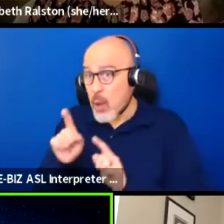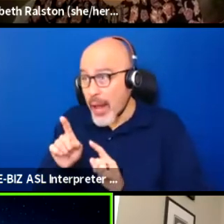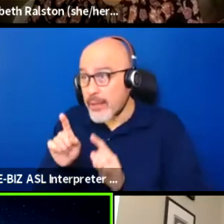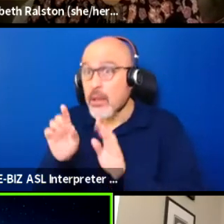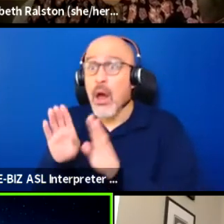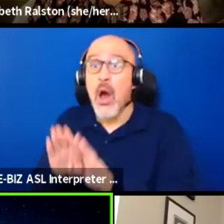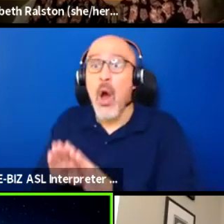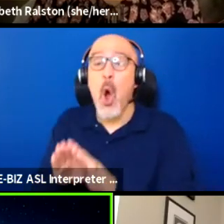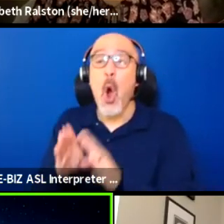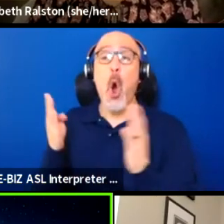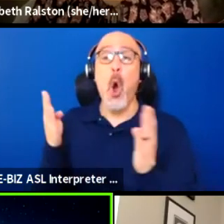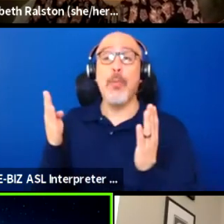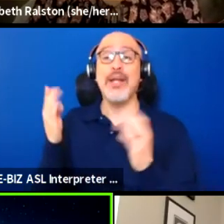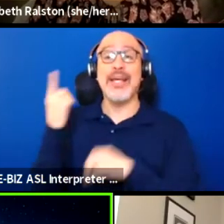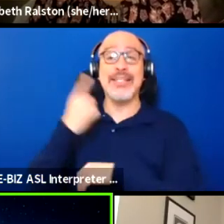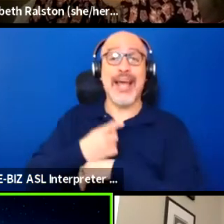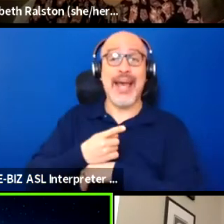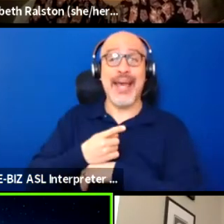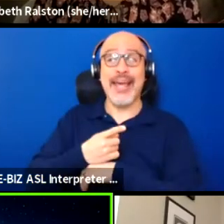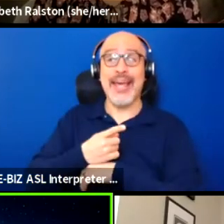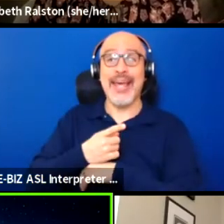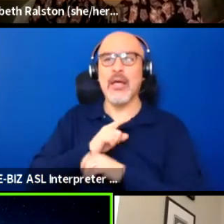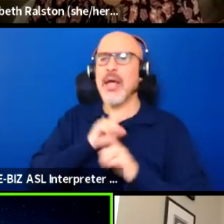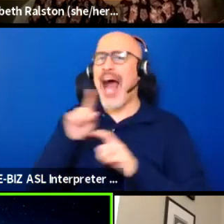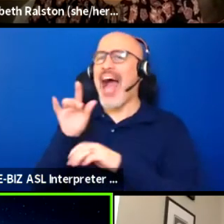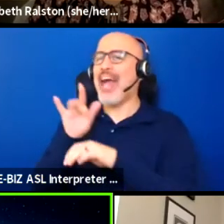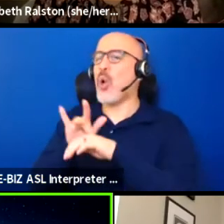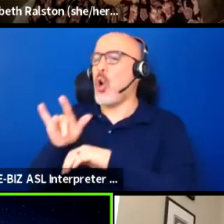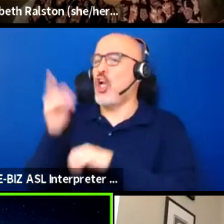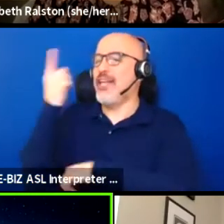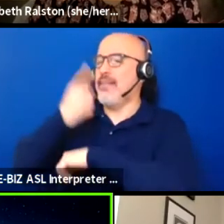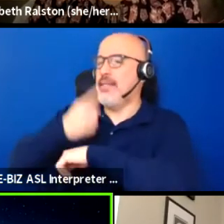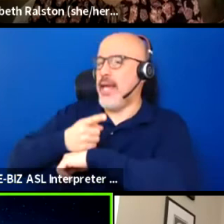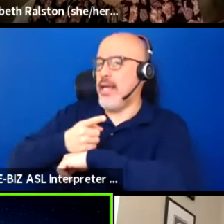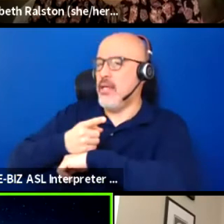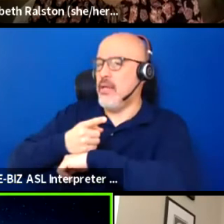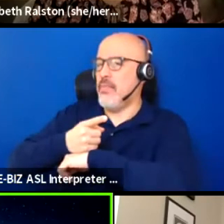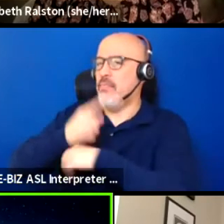opening day, I would go early in the day where there would be less people